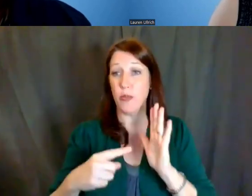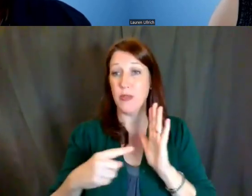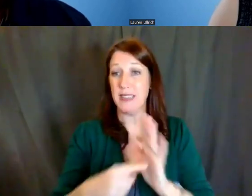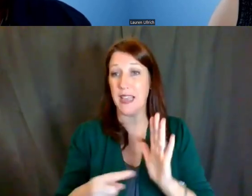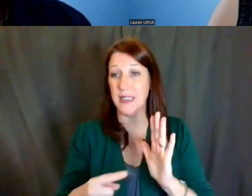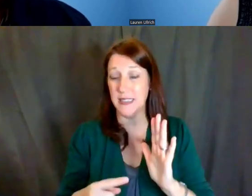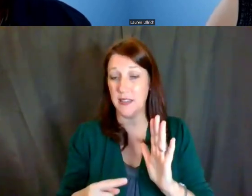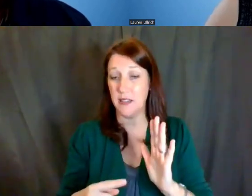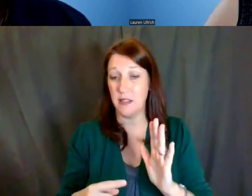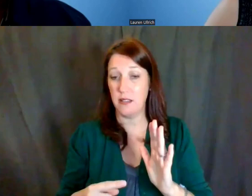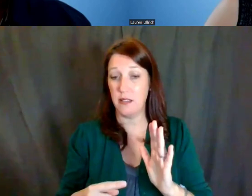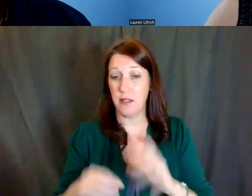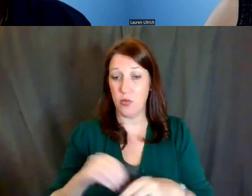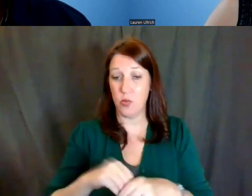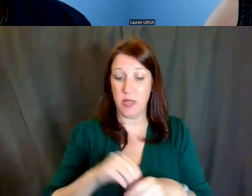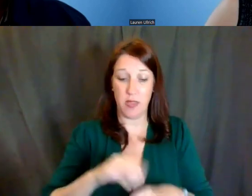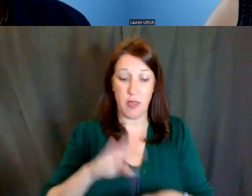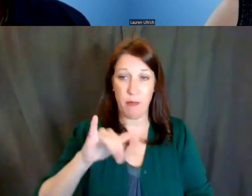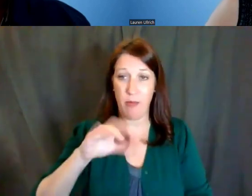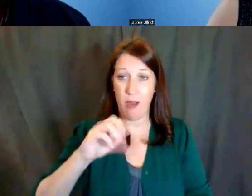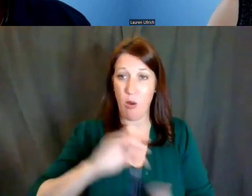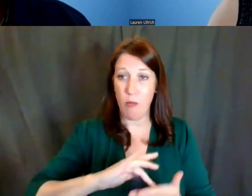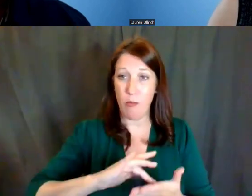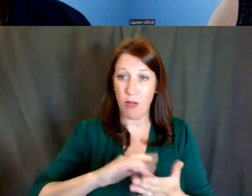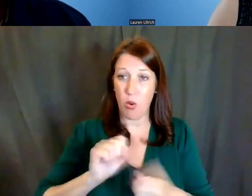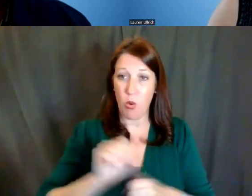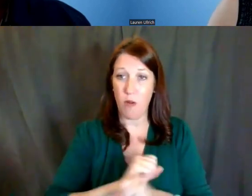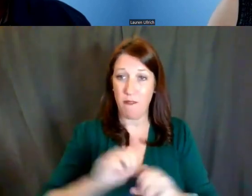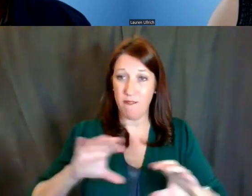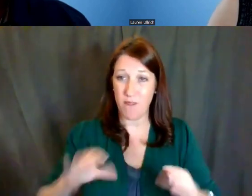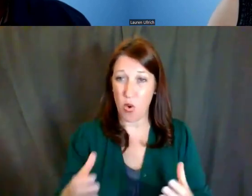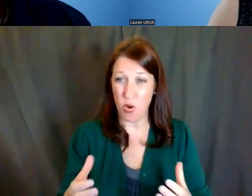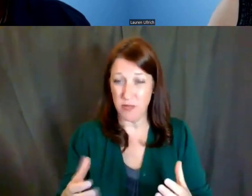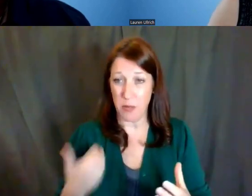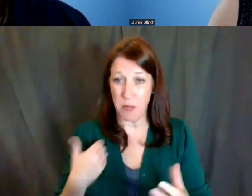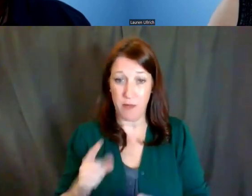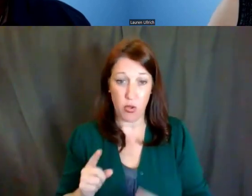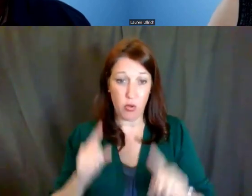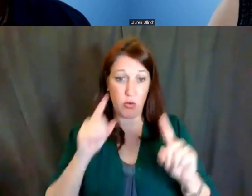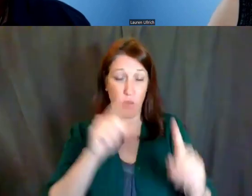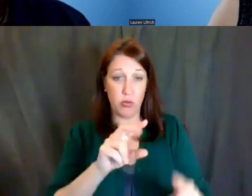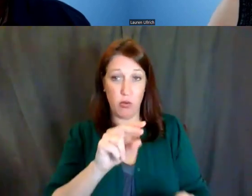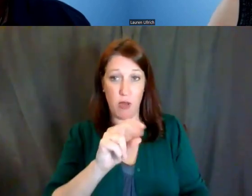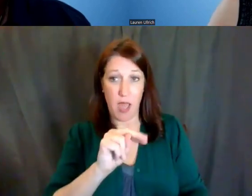within the biomedical workforce? But if you go to that NSF report that I was talking about,